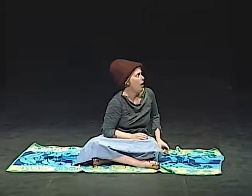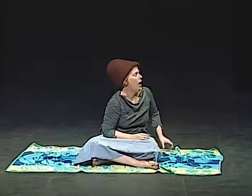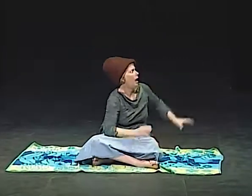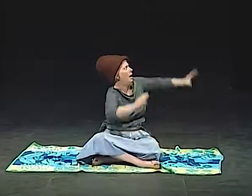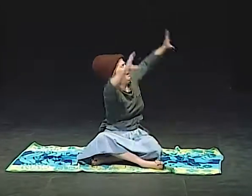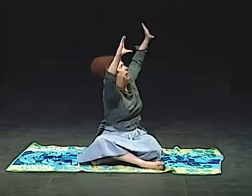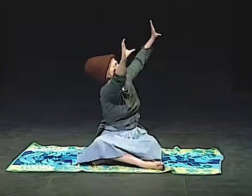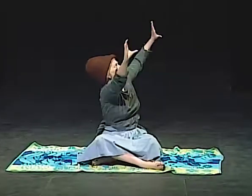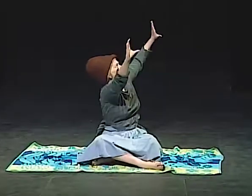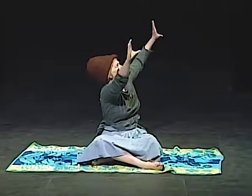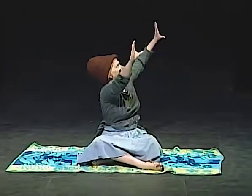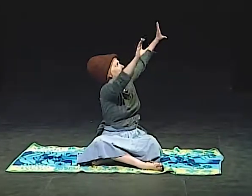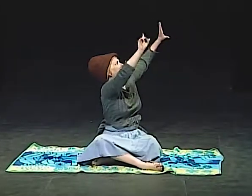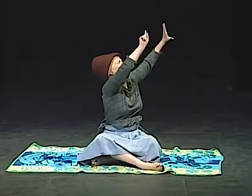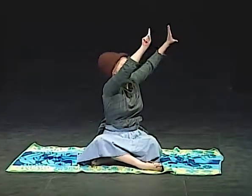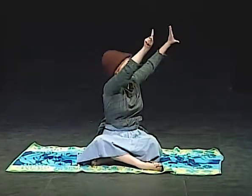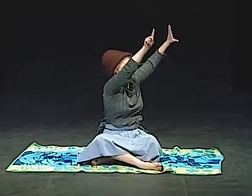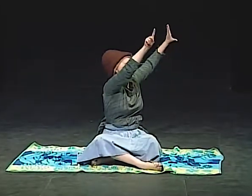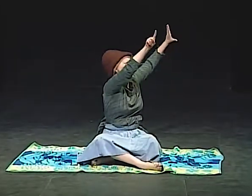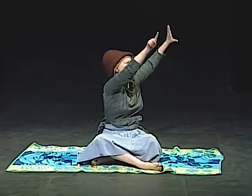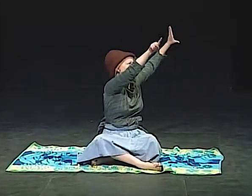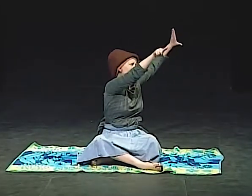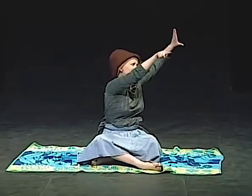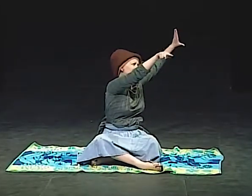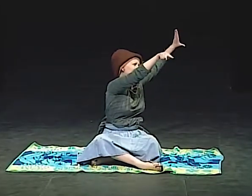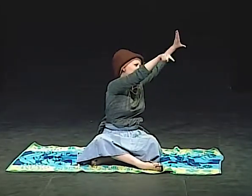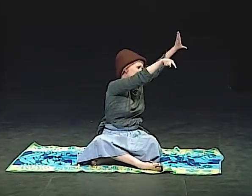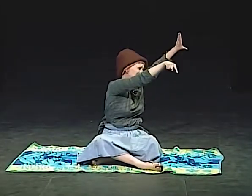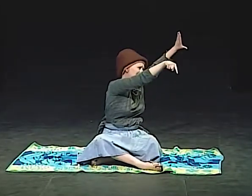AND THAT CLOCK WAS HUGE FOR THAT HOUR.